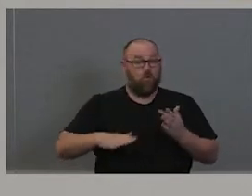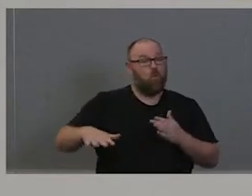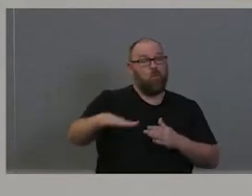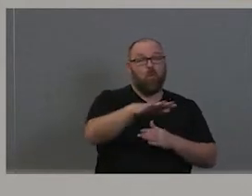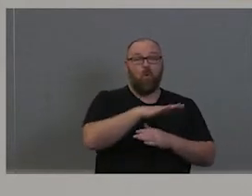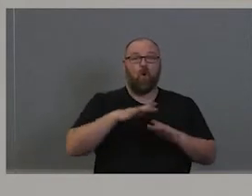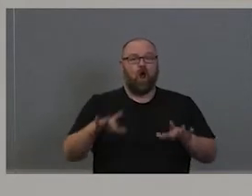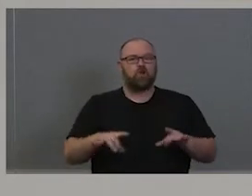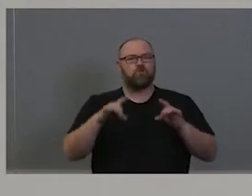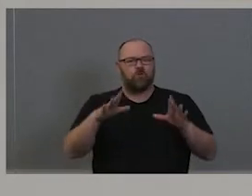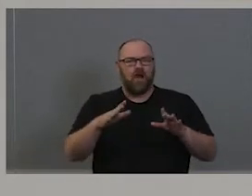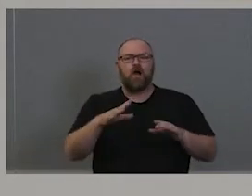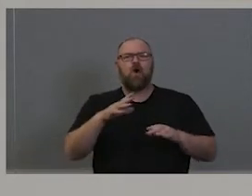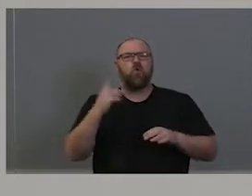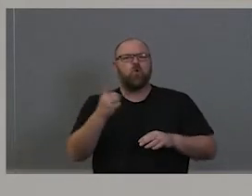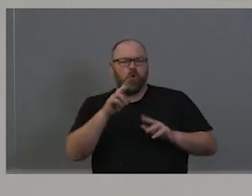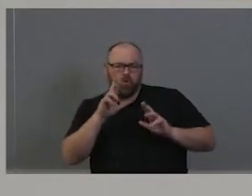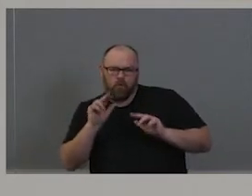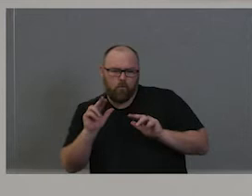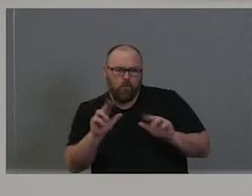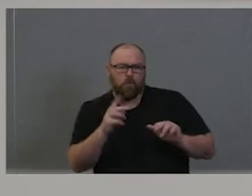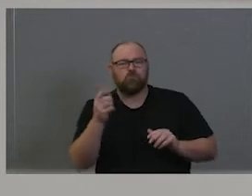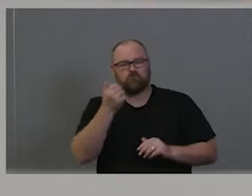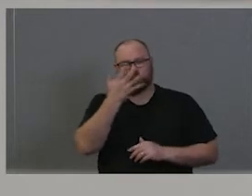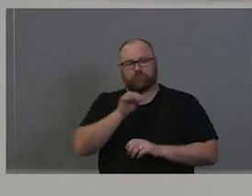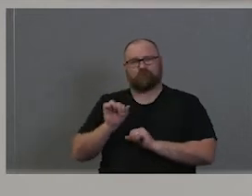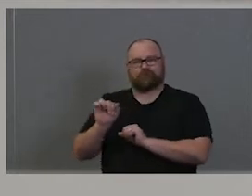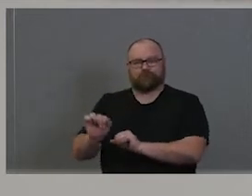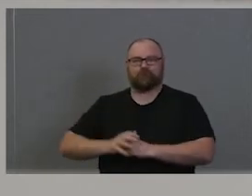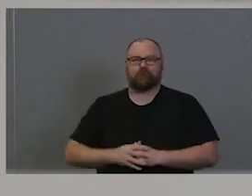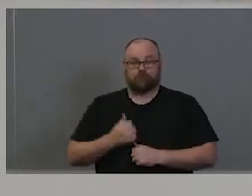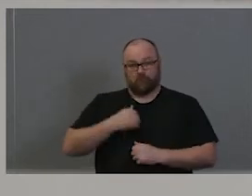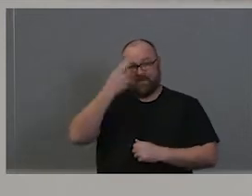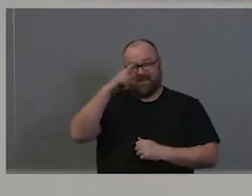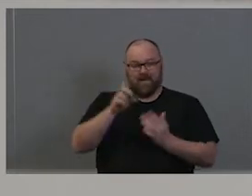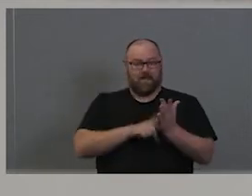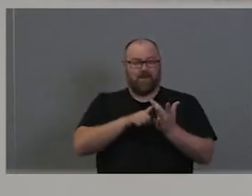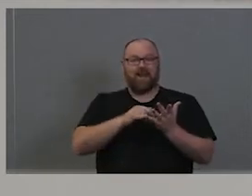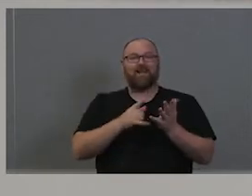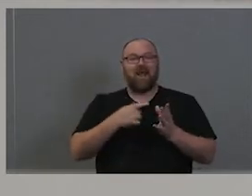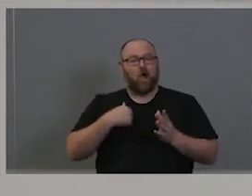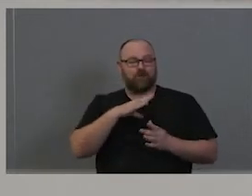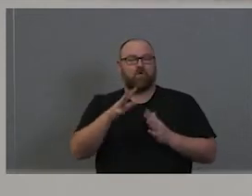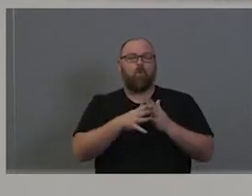and nurtured, since time began. My name is Lisa. I'm a Koori woman. My mob come from Wagga Wagga. And I